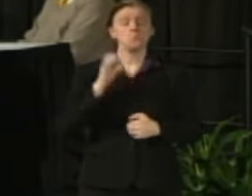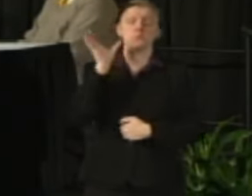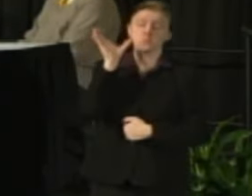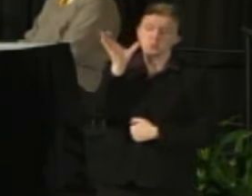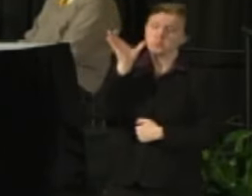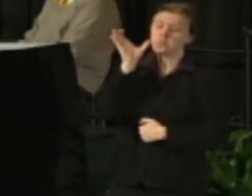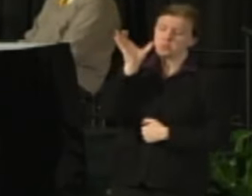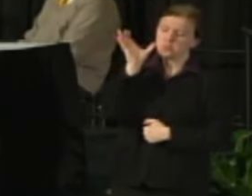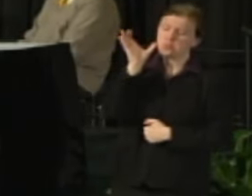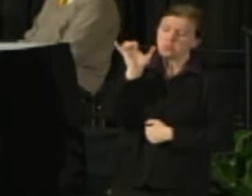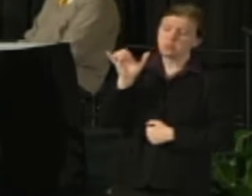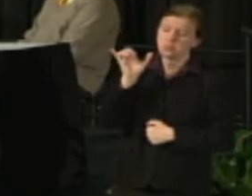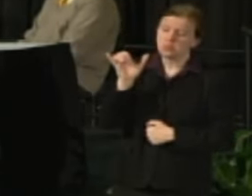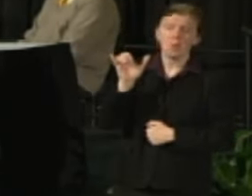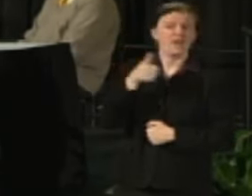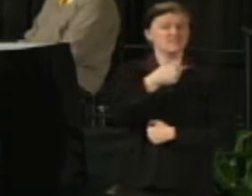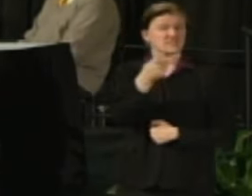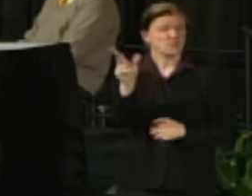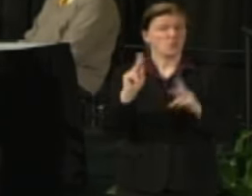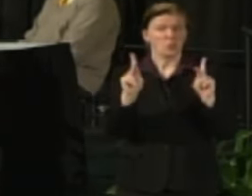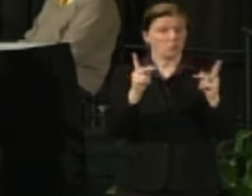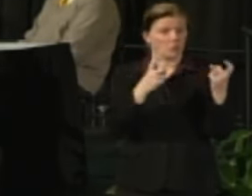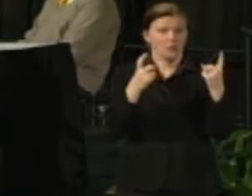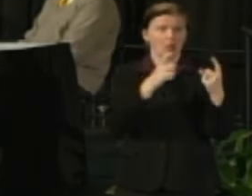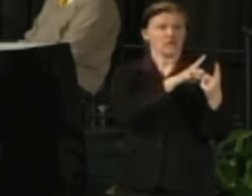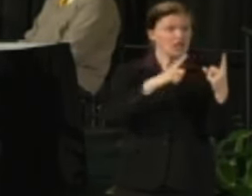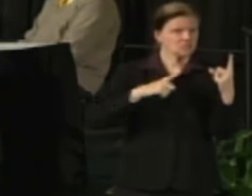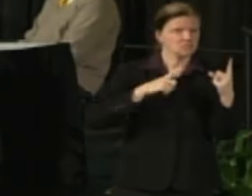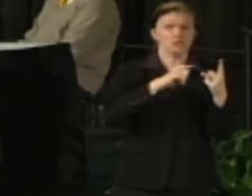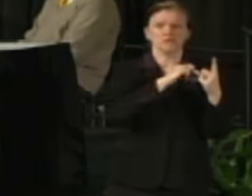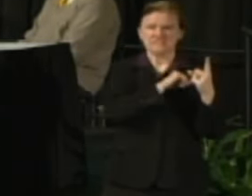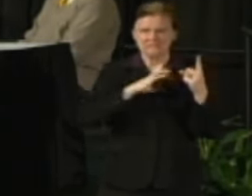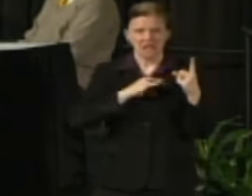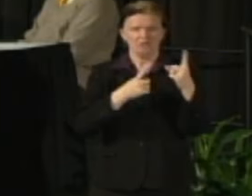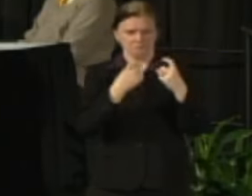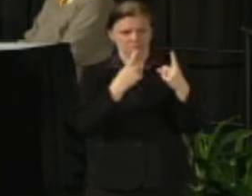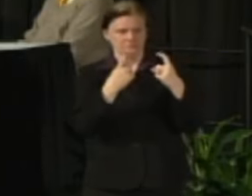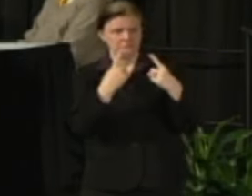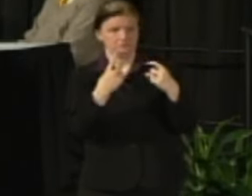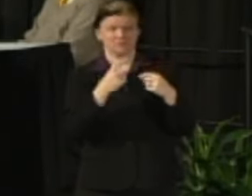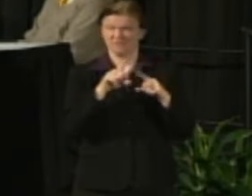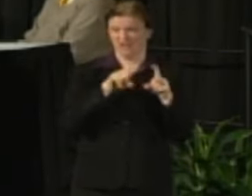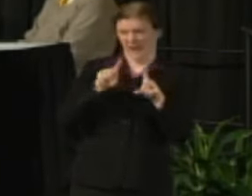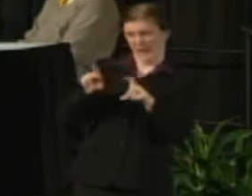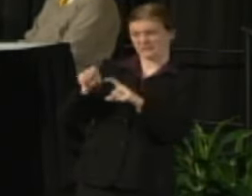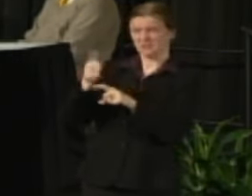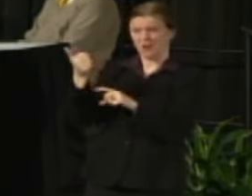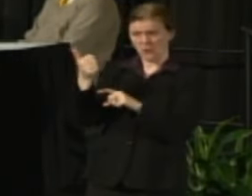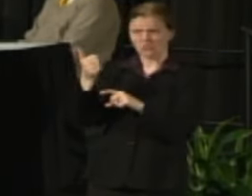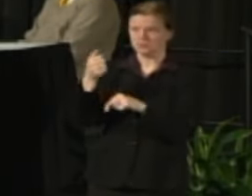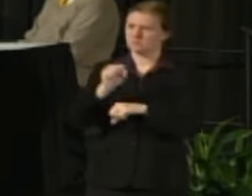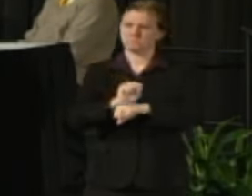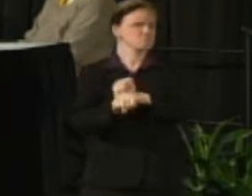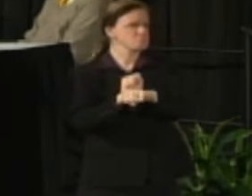and I've had Regents ask me about this as well as legislators and they're asking that of chancellors and I stand strongly in my affirmation